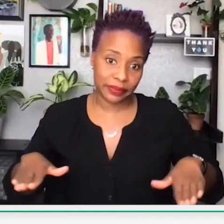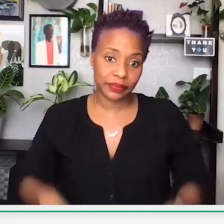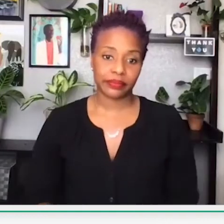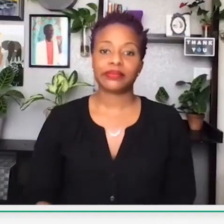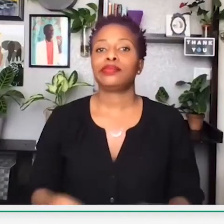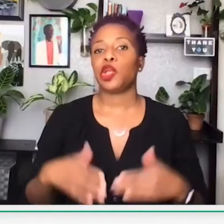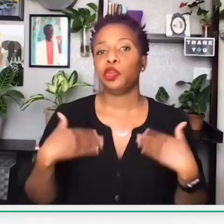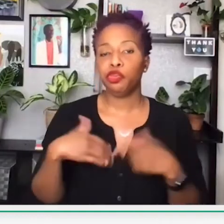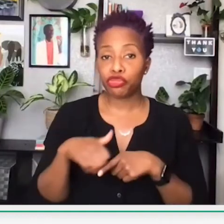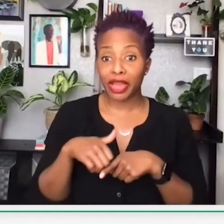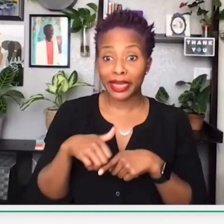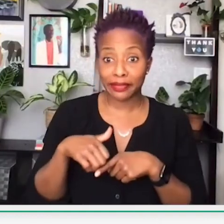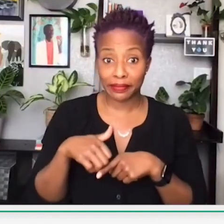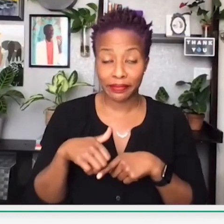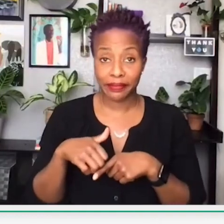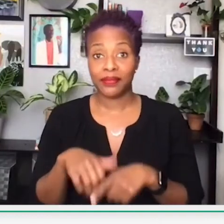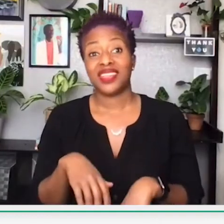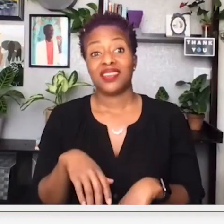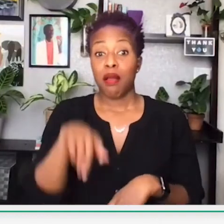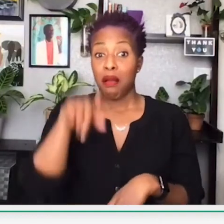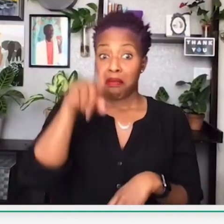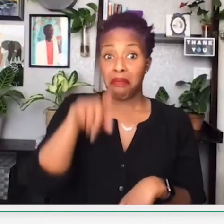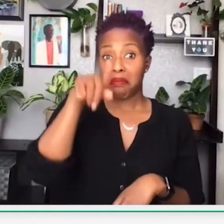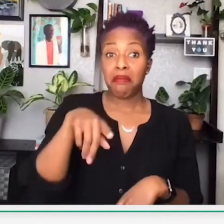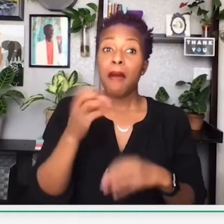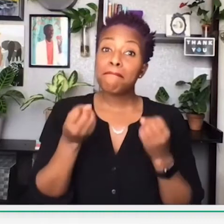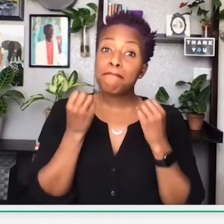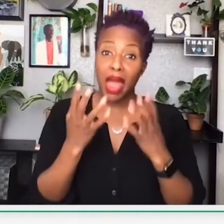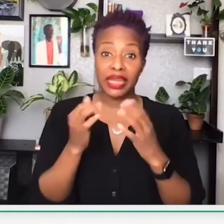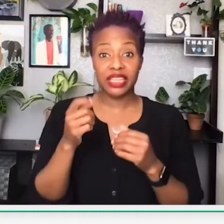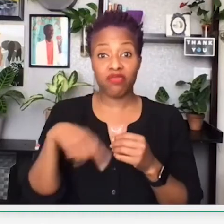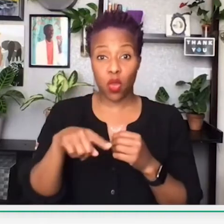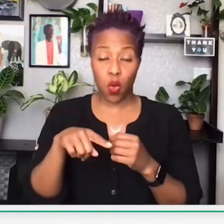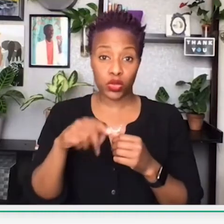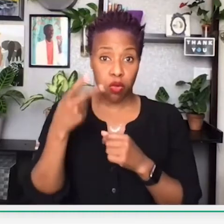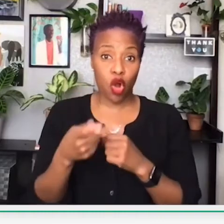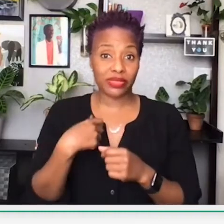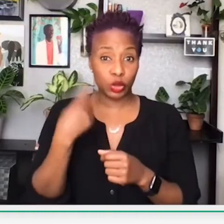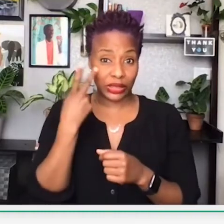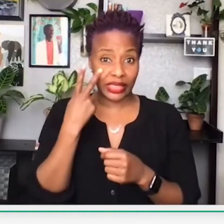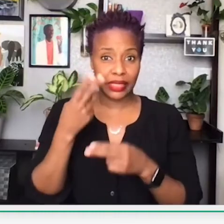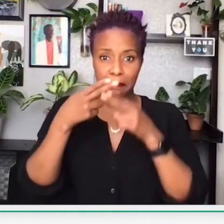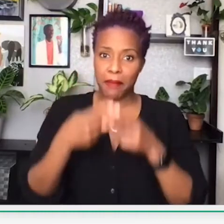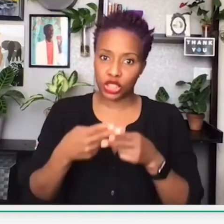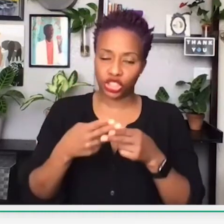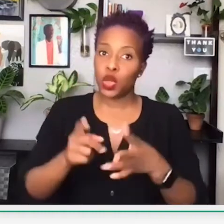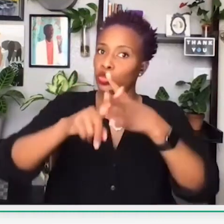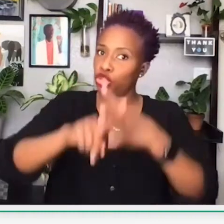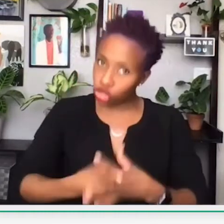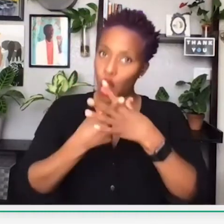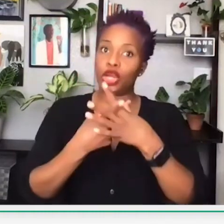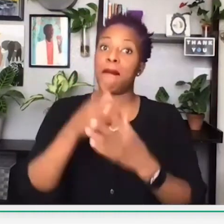women, infants, and children. They would do youth training.